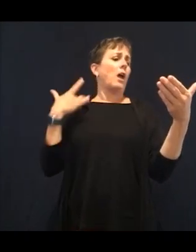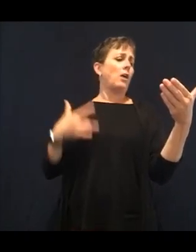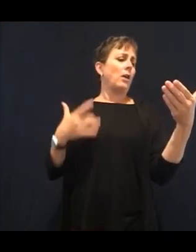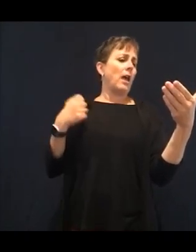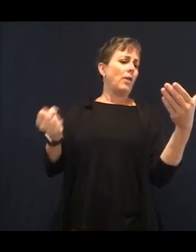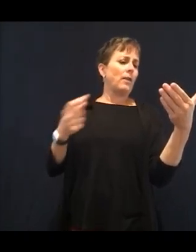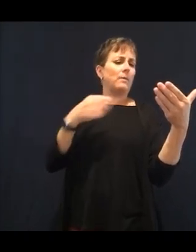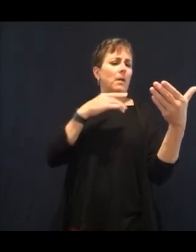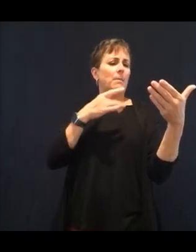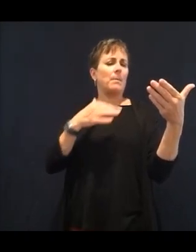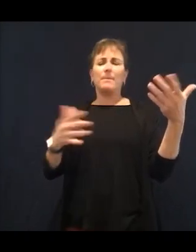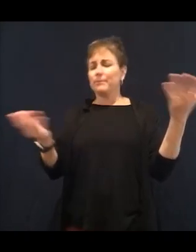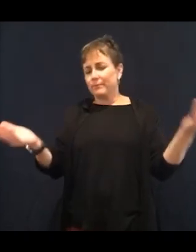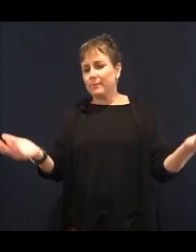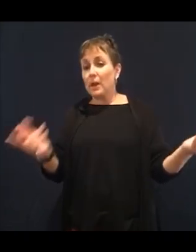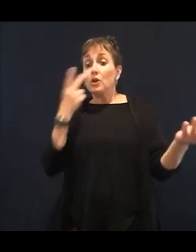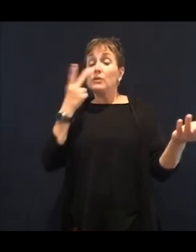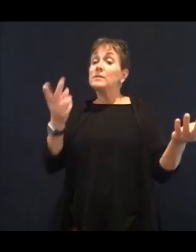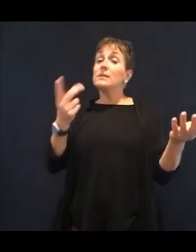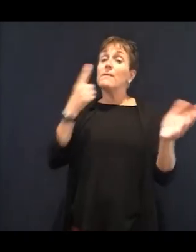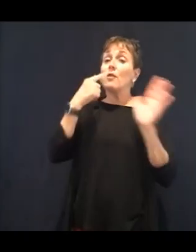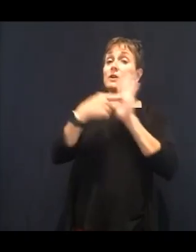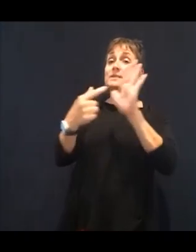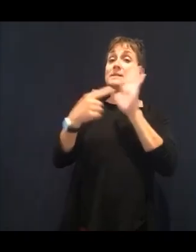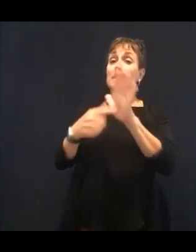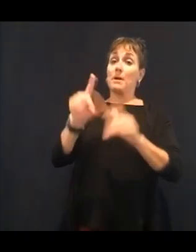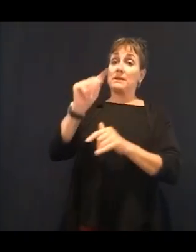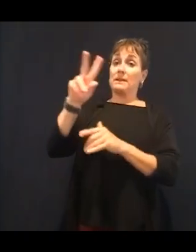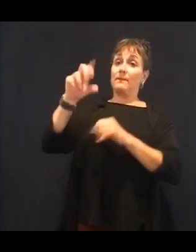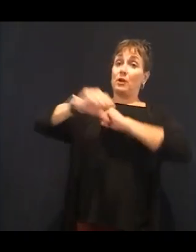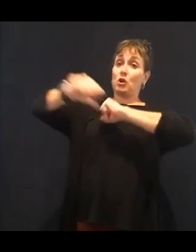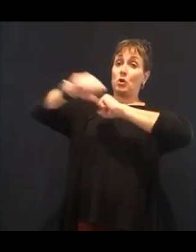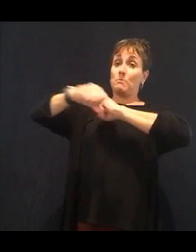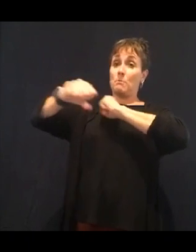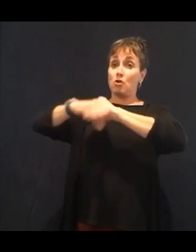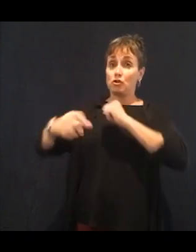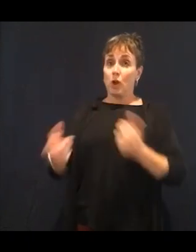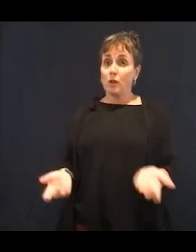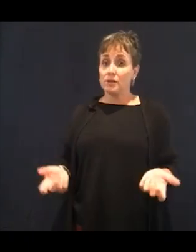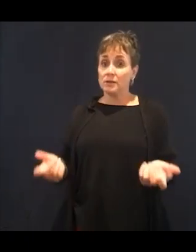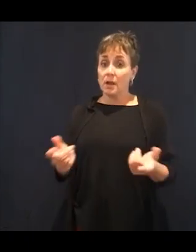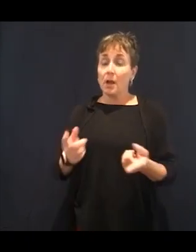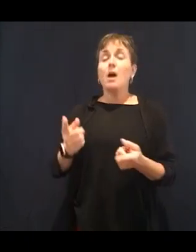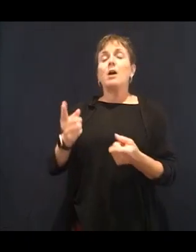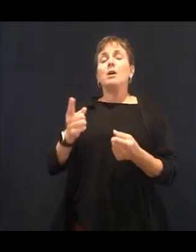about the medications, side effects. Right. It goes through. You might